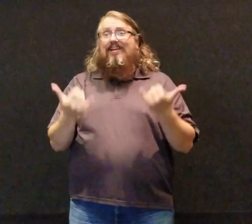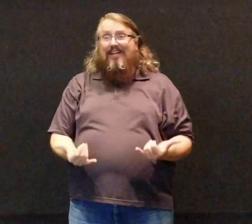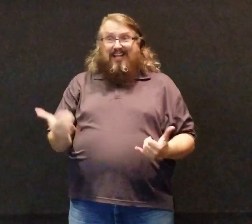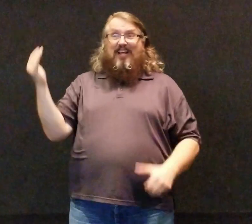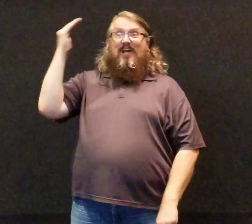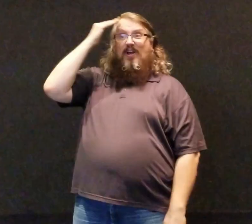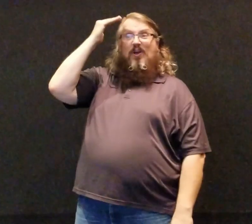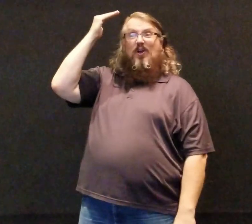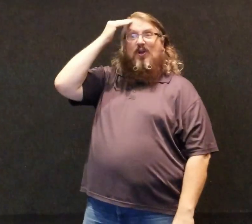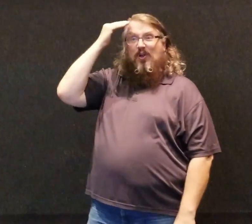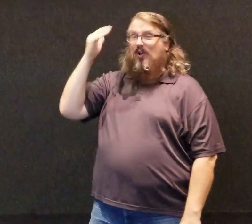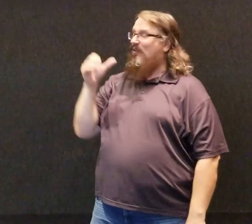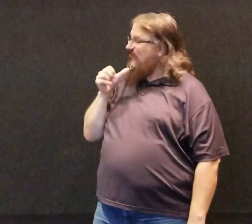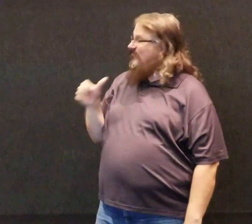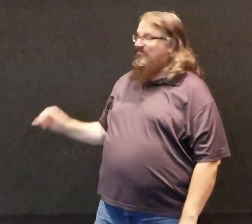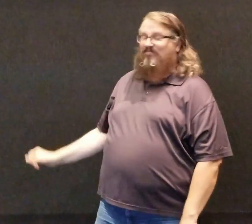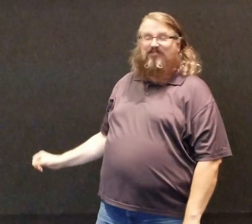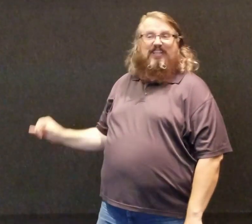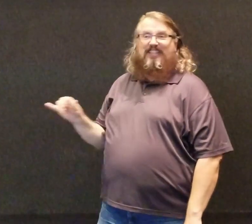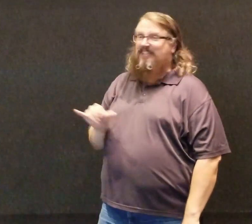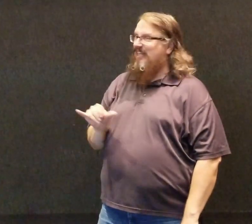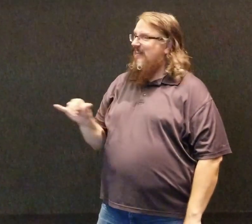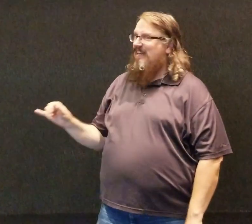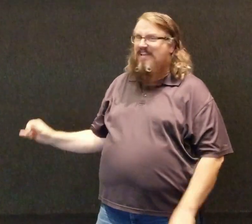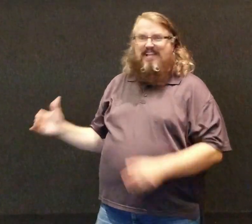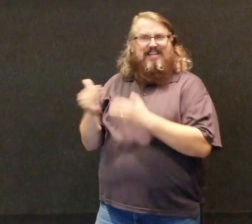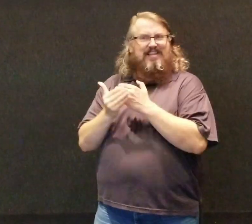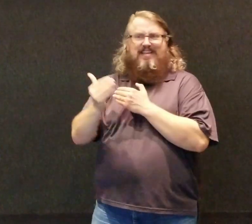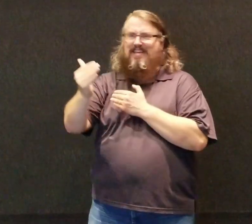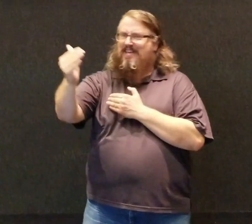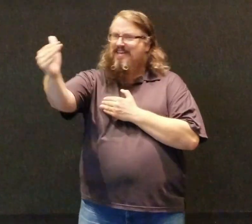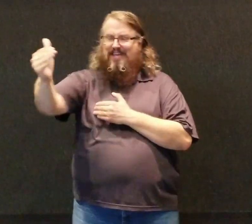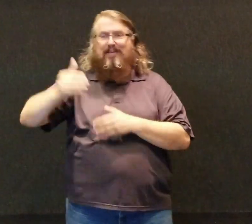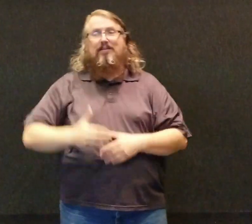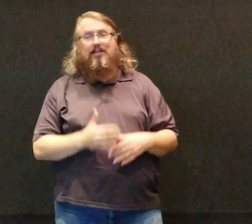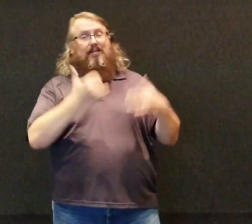And now I know I'll never be the same